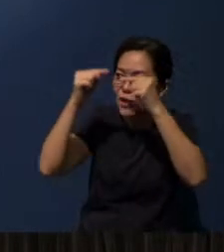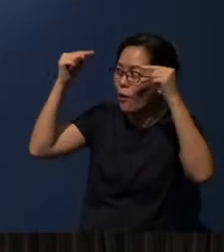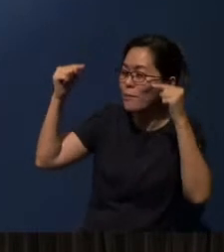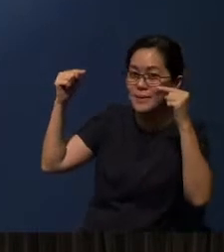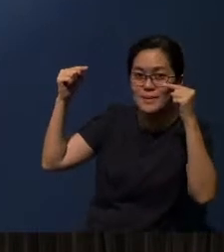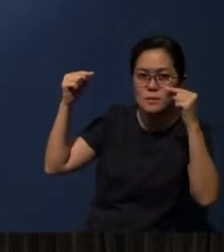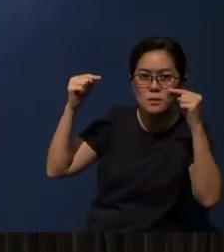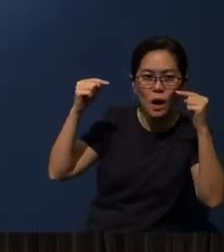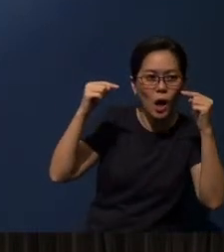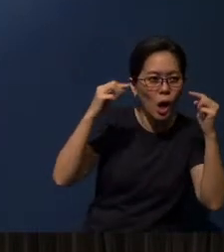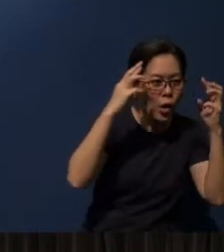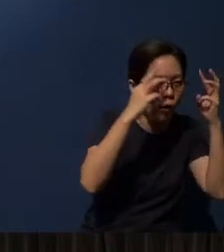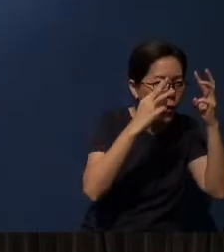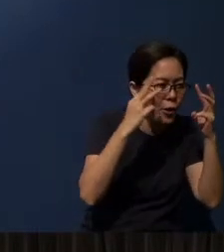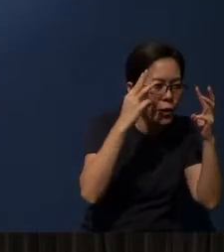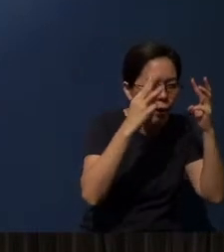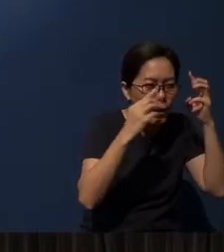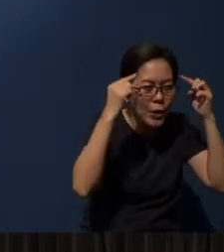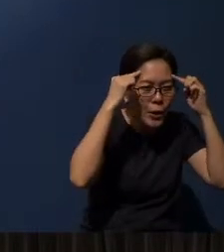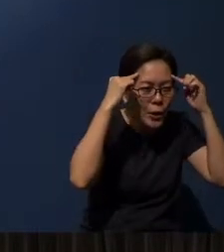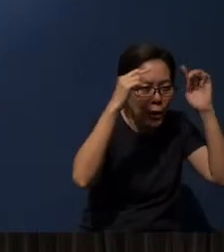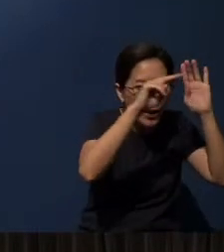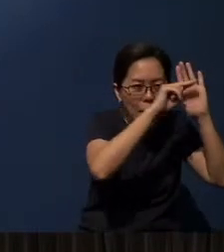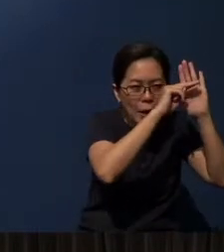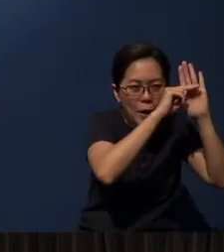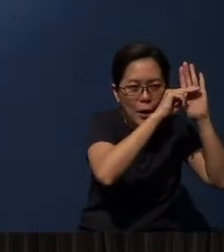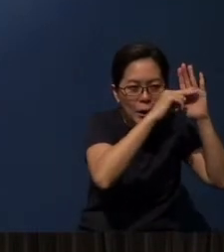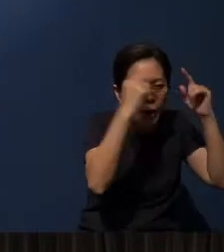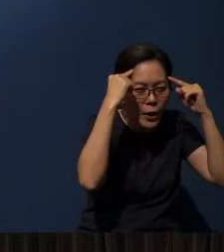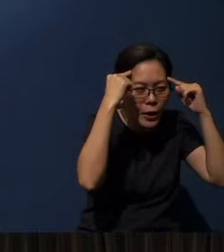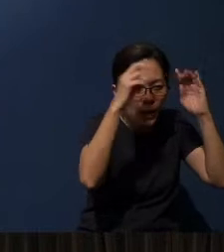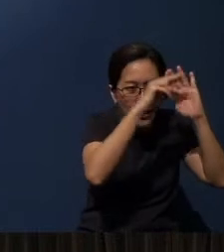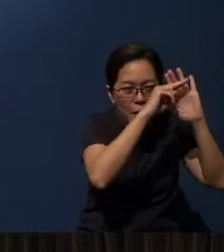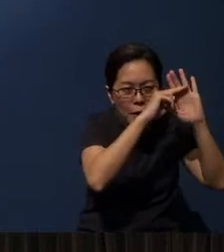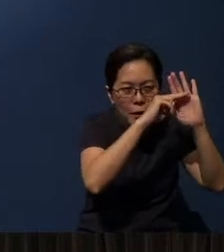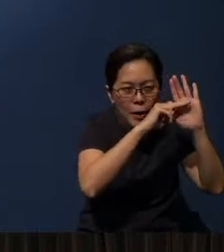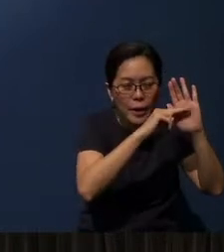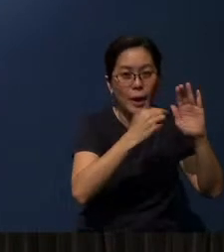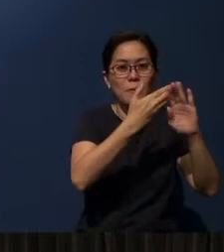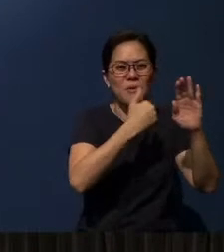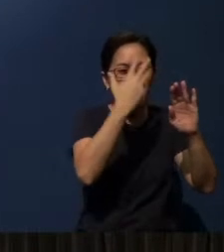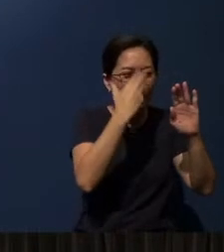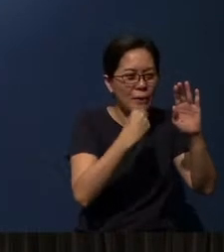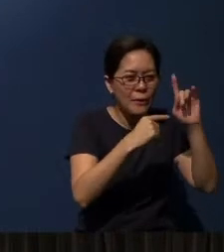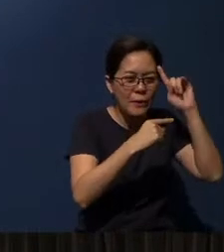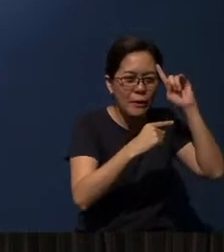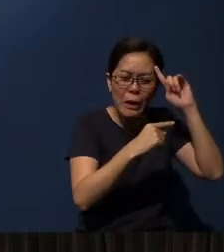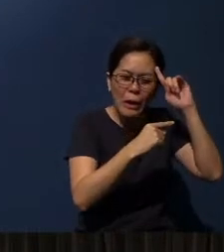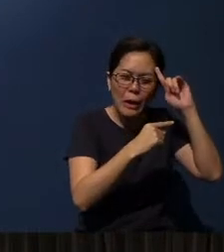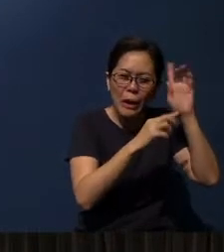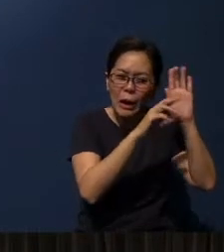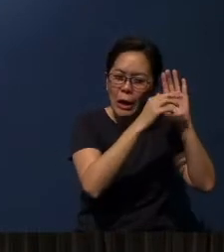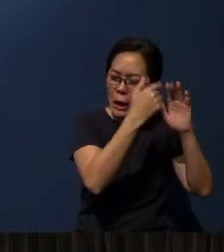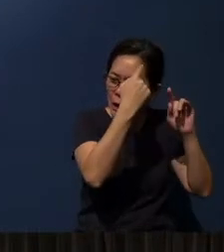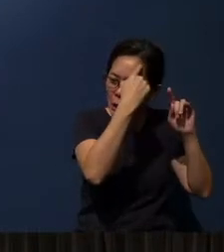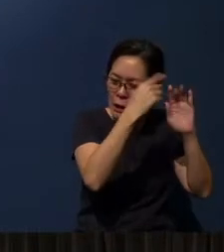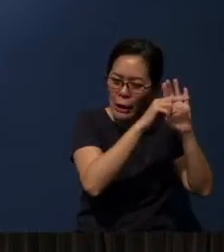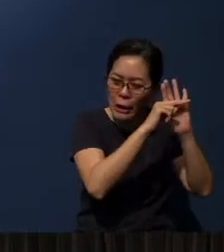When (you) worry, you think about negative things all the time. Before you sleep, you can’t help it but to think about it.